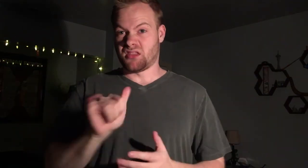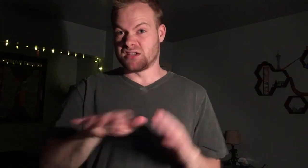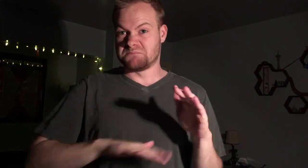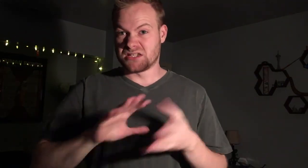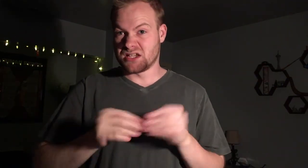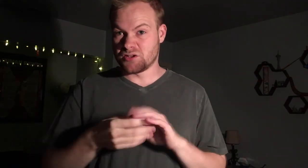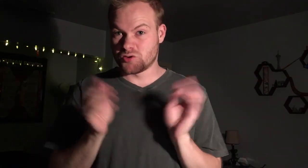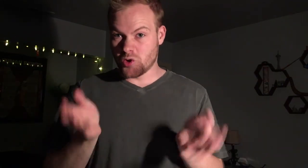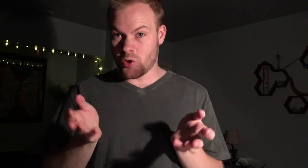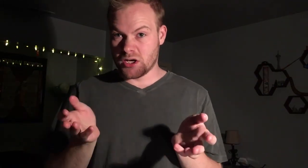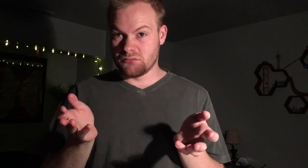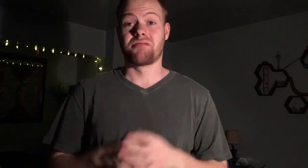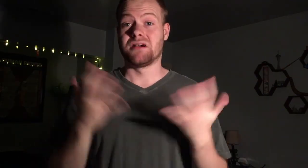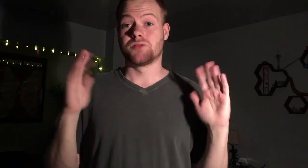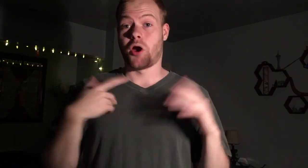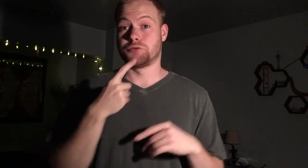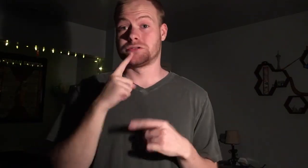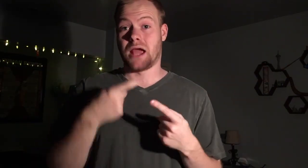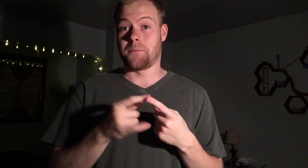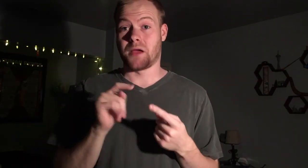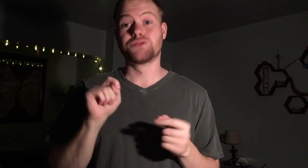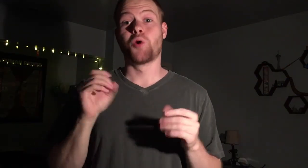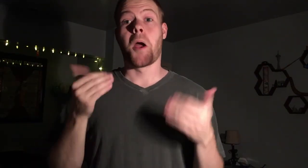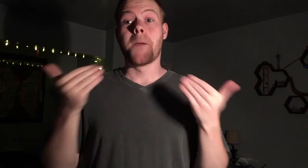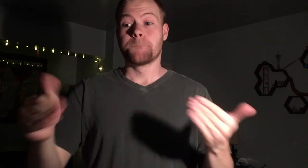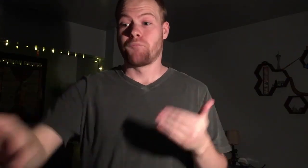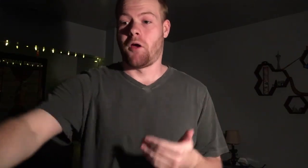That's the basic story. That's all I'm going to say about it, so moving on!